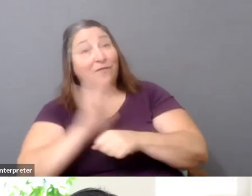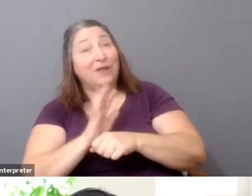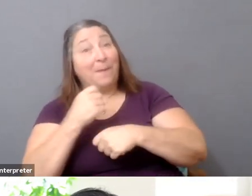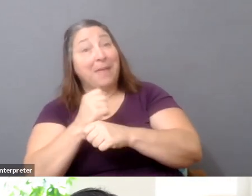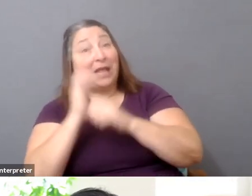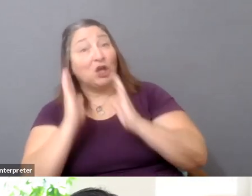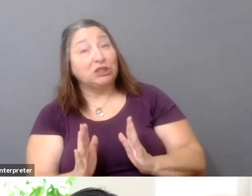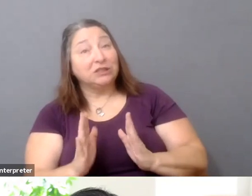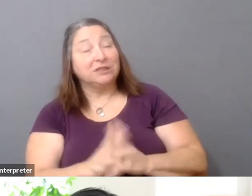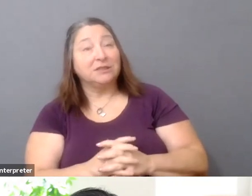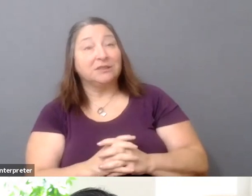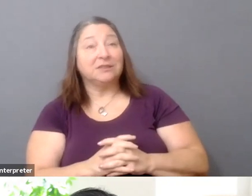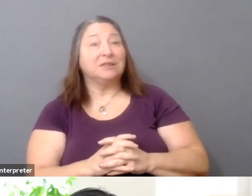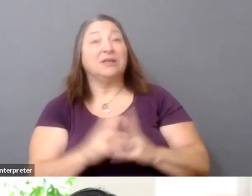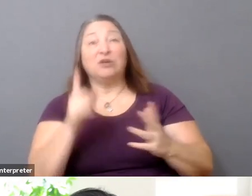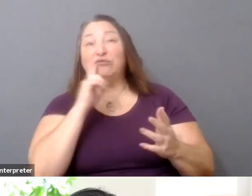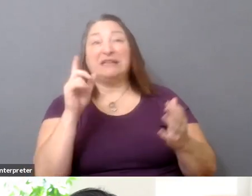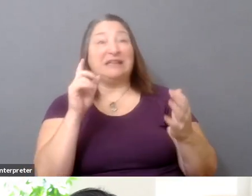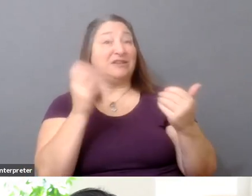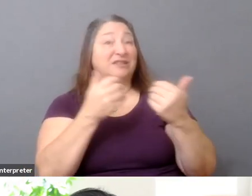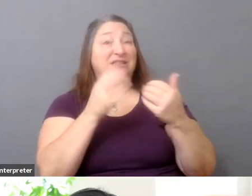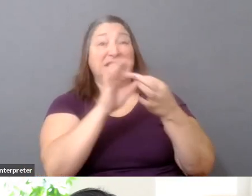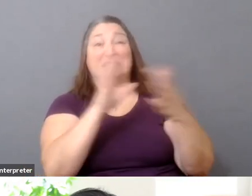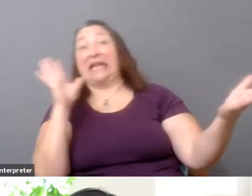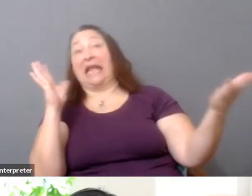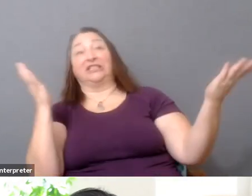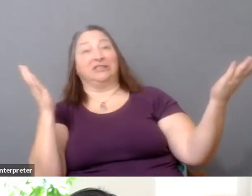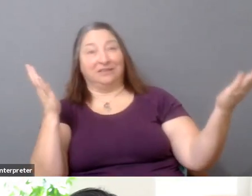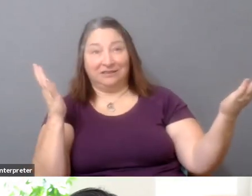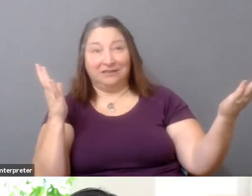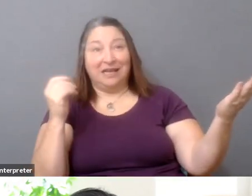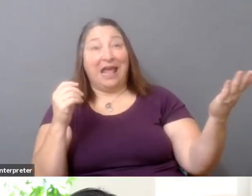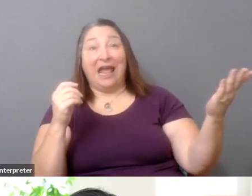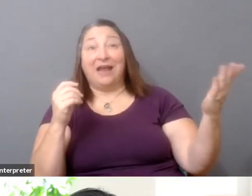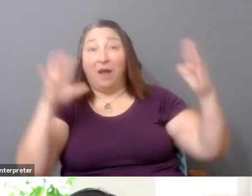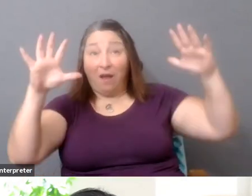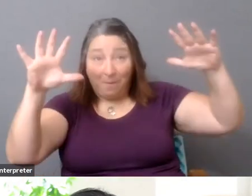there's such a disconnection or alienation, you know, and a monopolization.